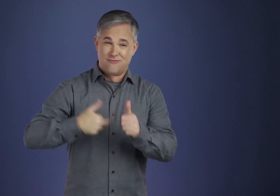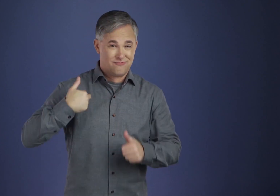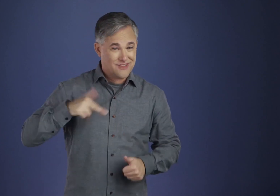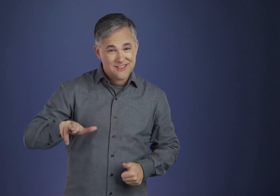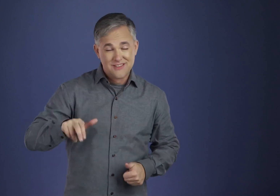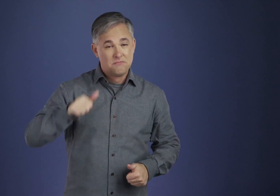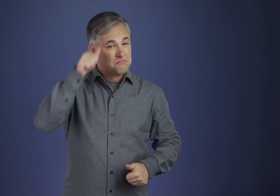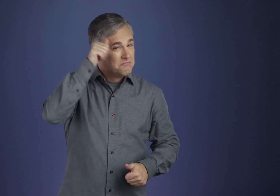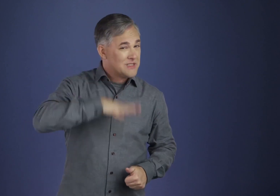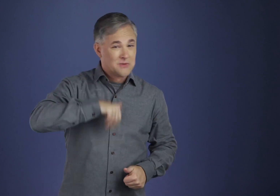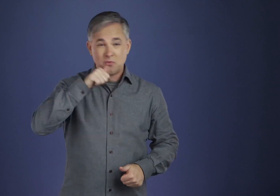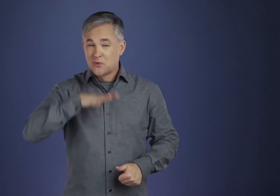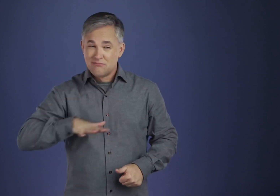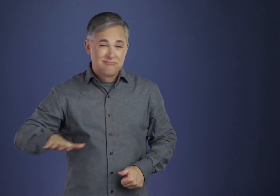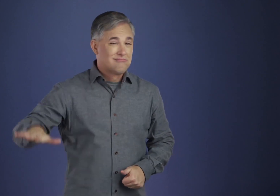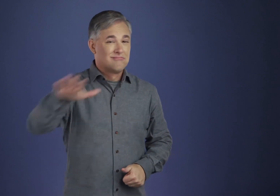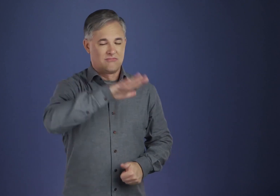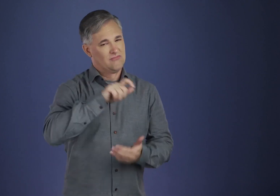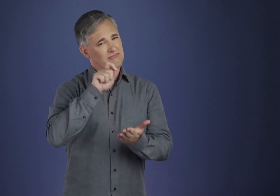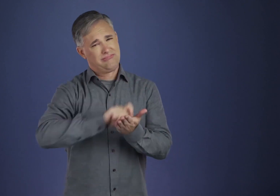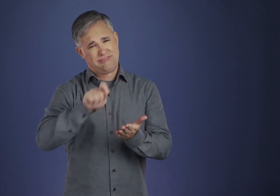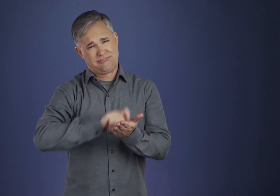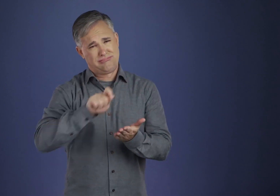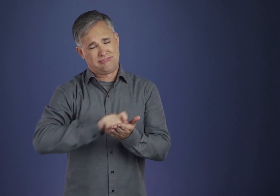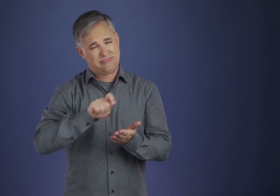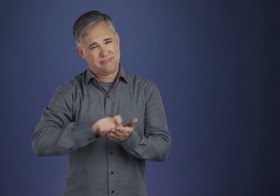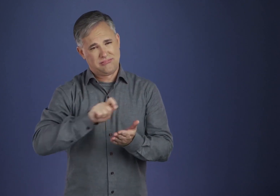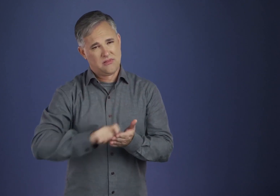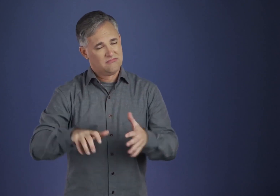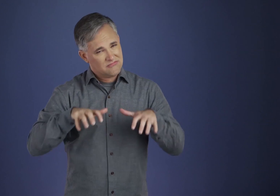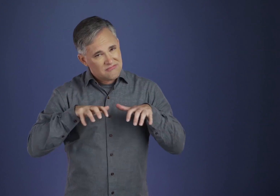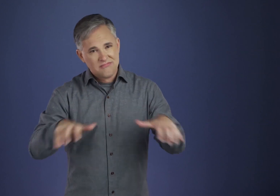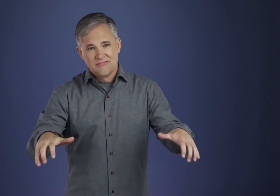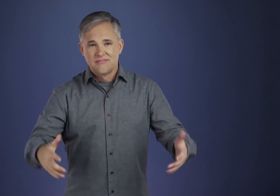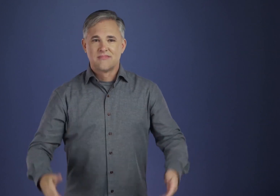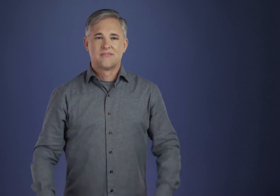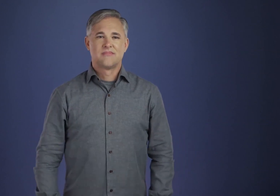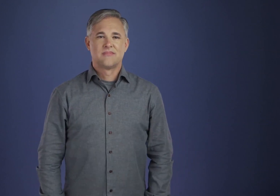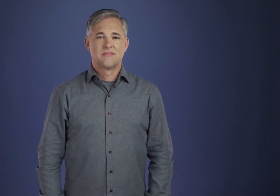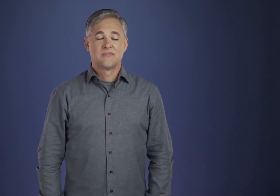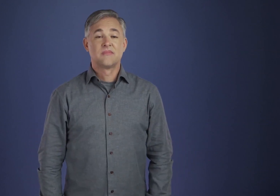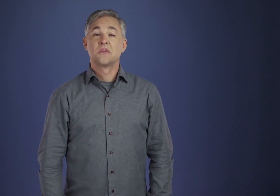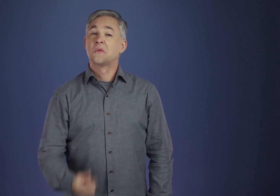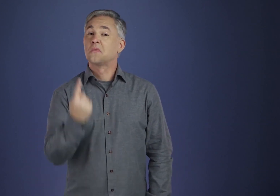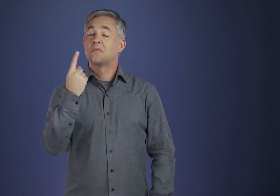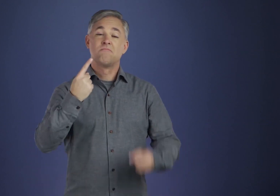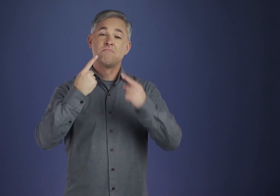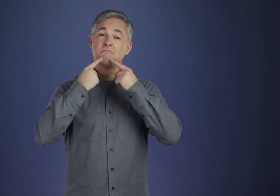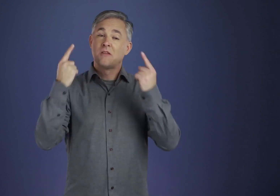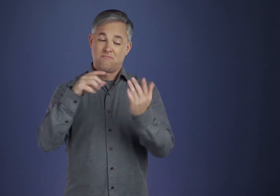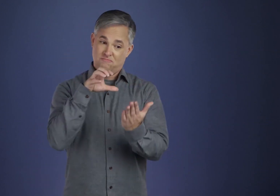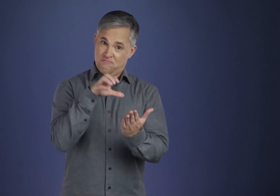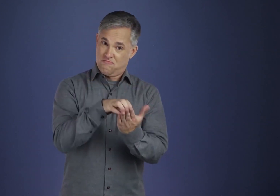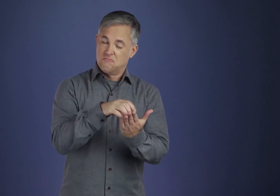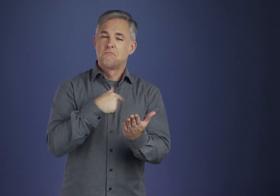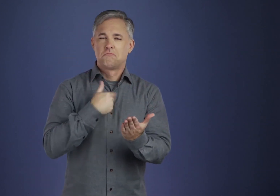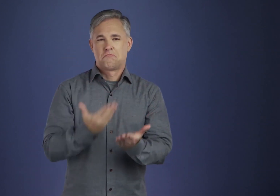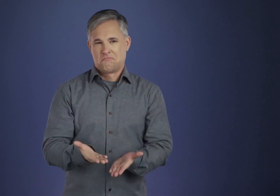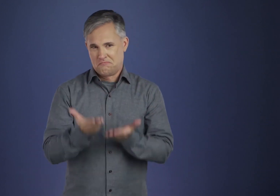the great men and women of all religions have left us a wonderful supply. Here let us consider one that is a classic.